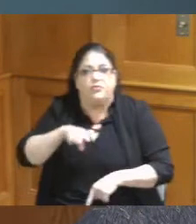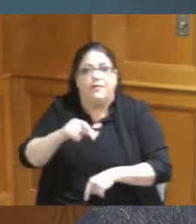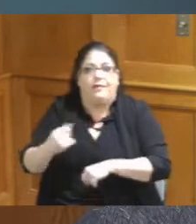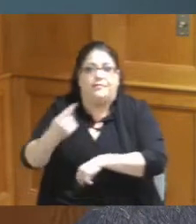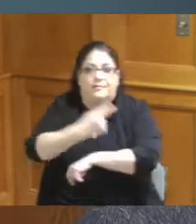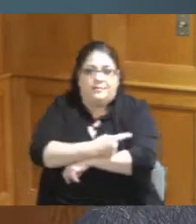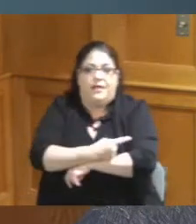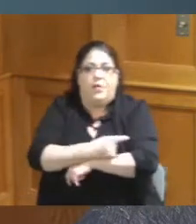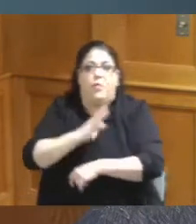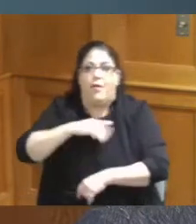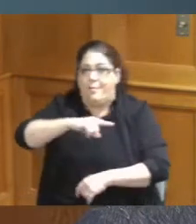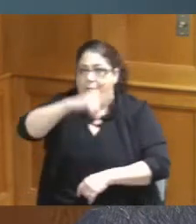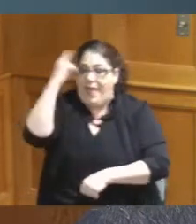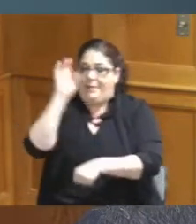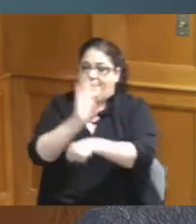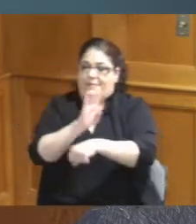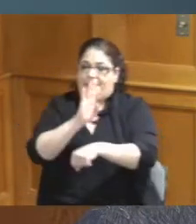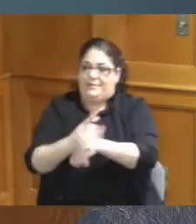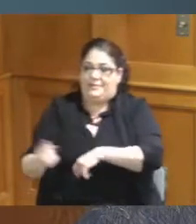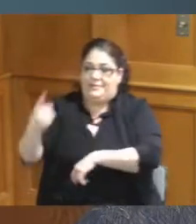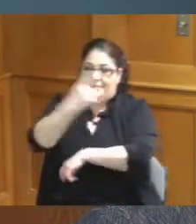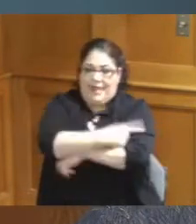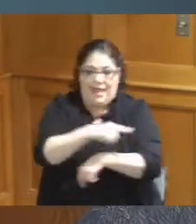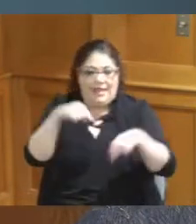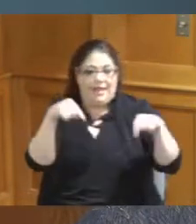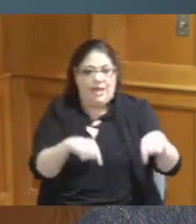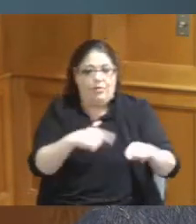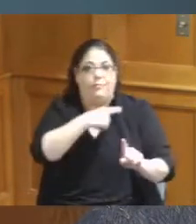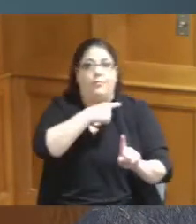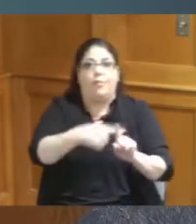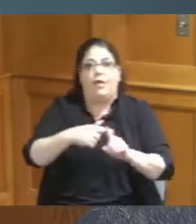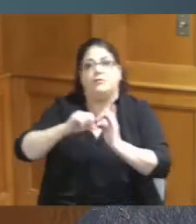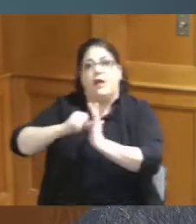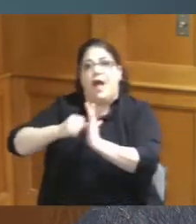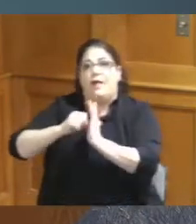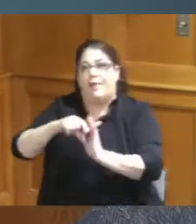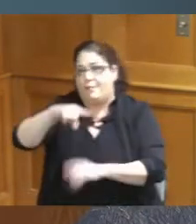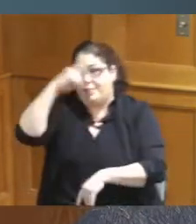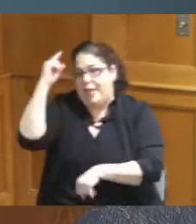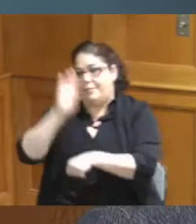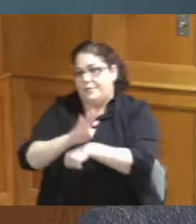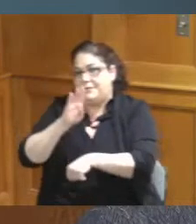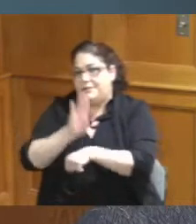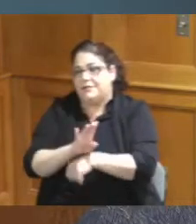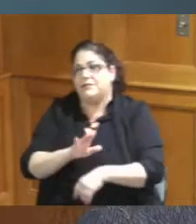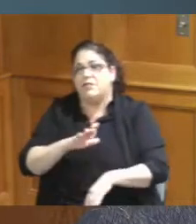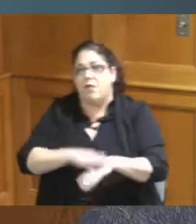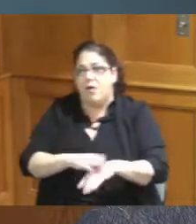have a black business day here we're going to also highlight black businesses on our website